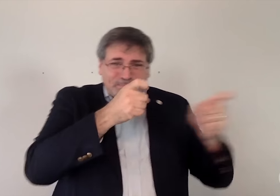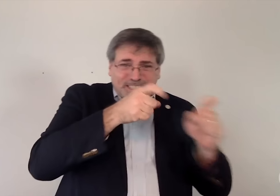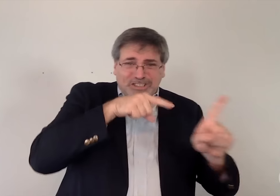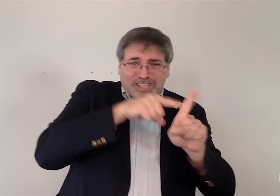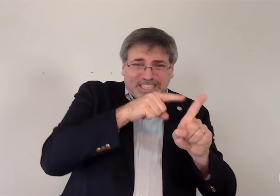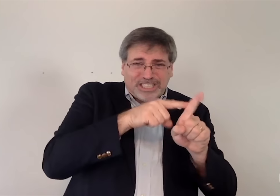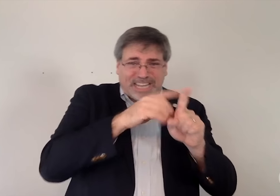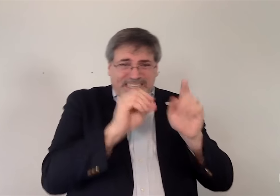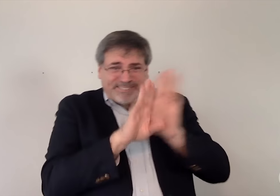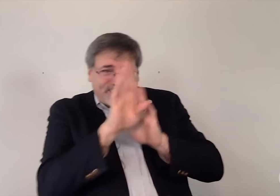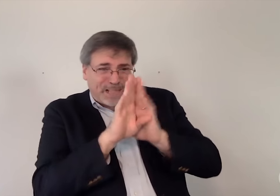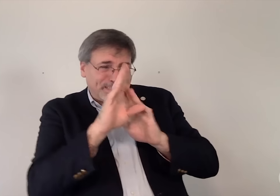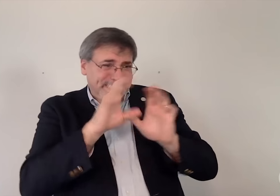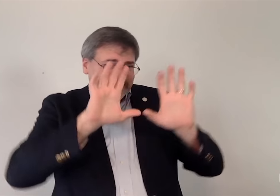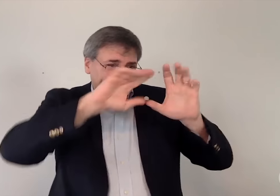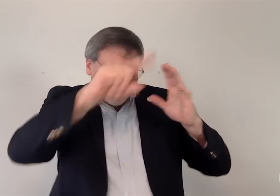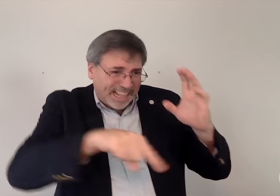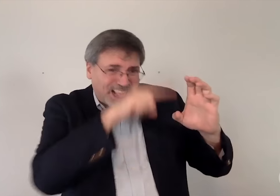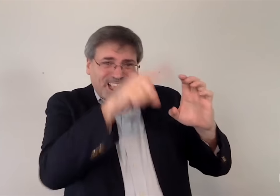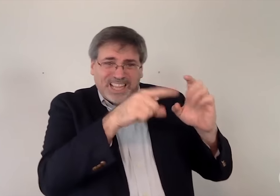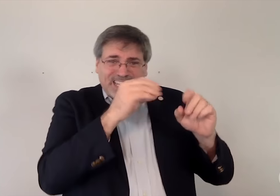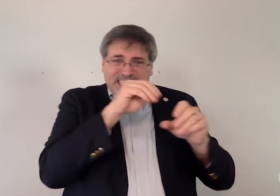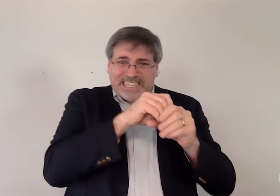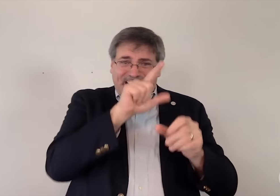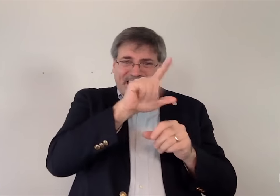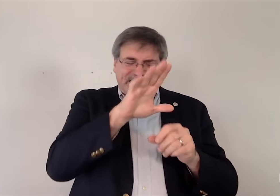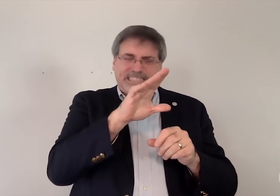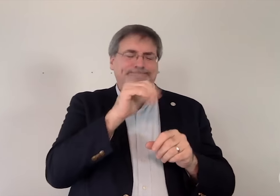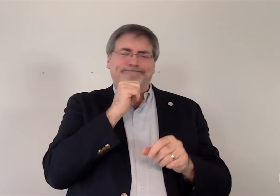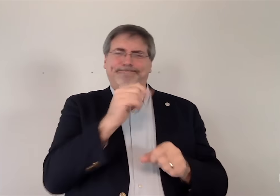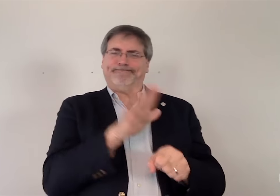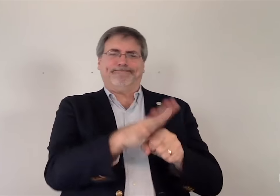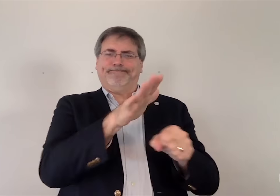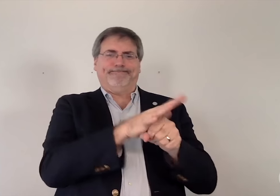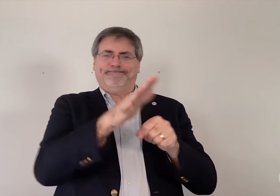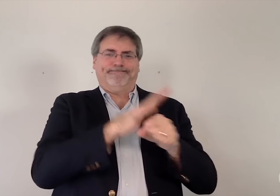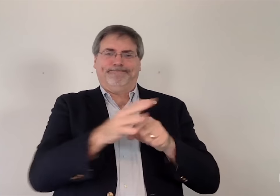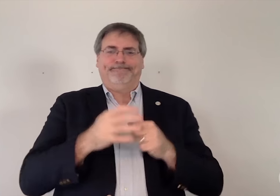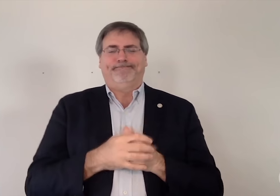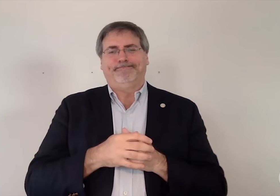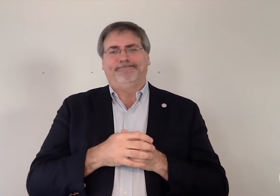administration and development cycles in the new LLC is inadequate.